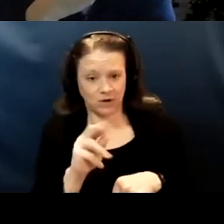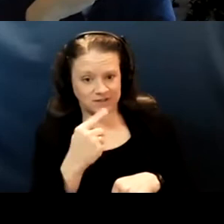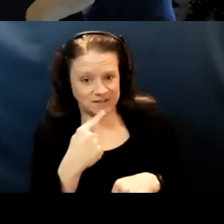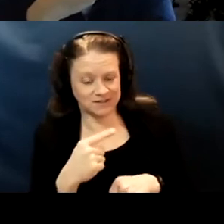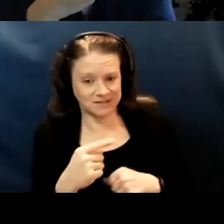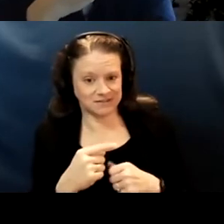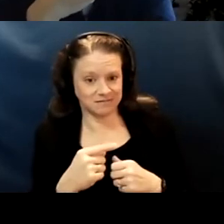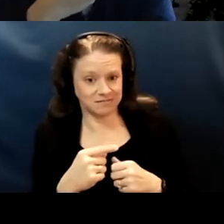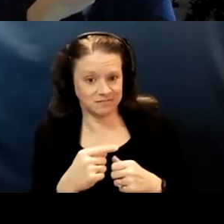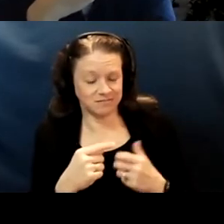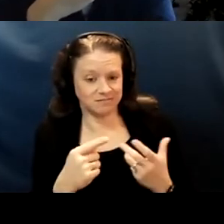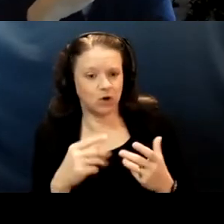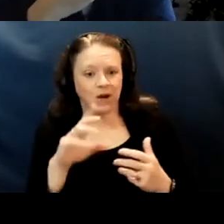So if there's not time I can forgo it.